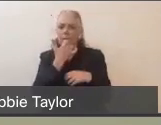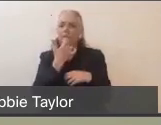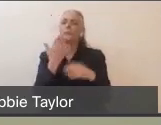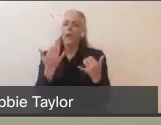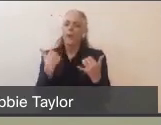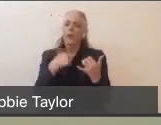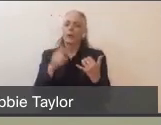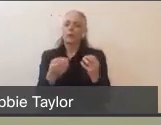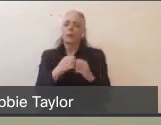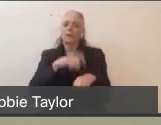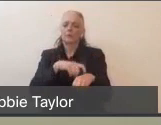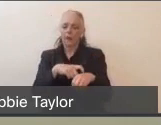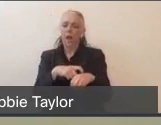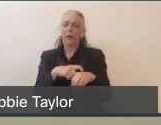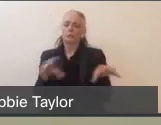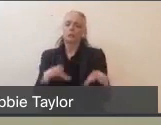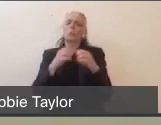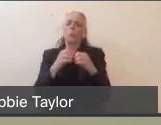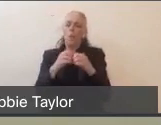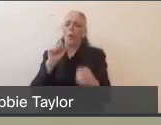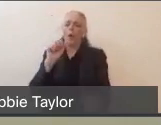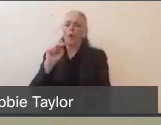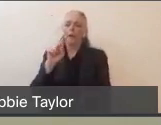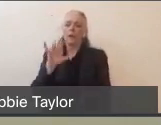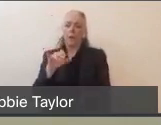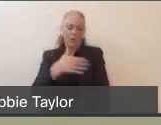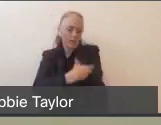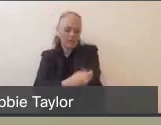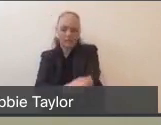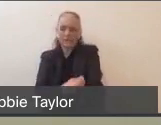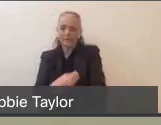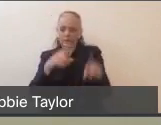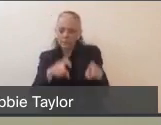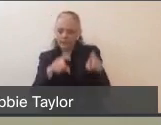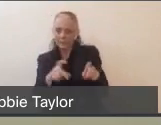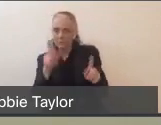so we can test this test, and show that it's an effective test